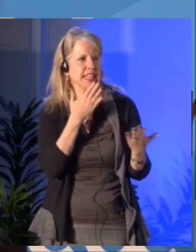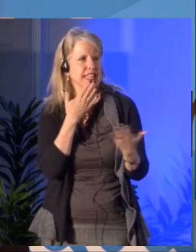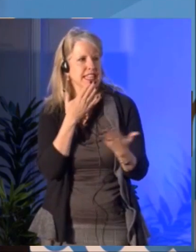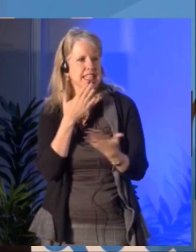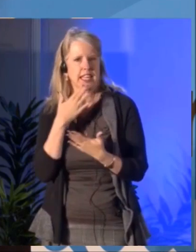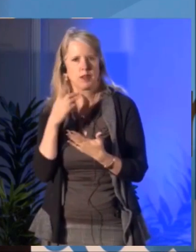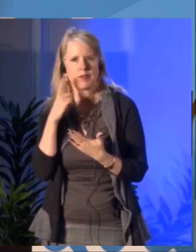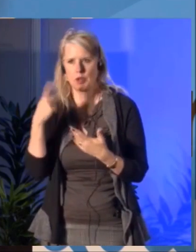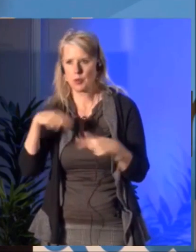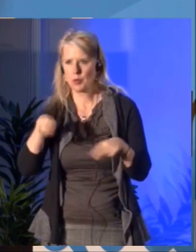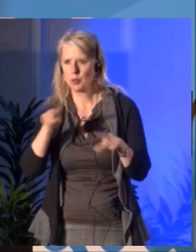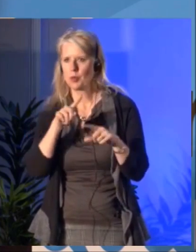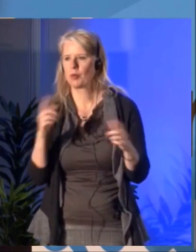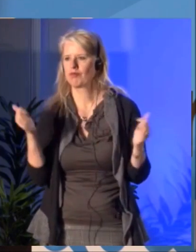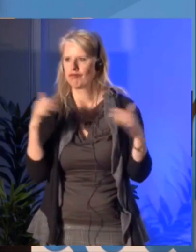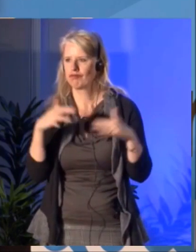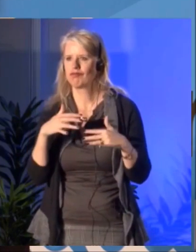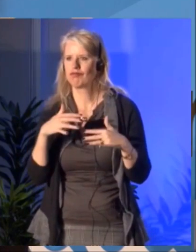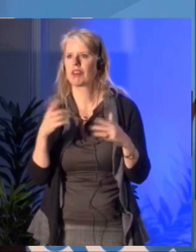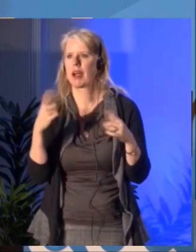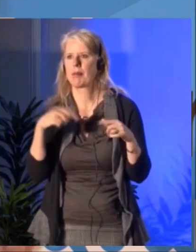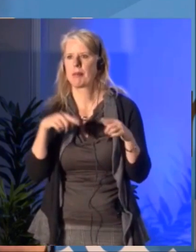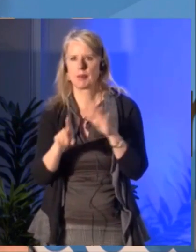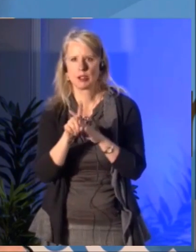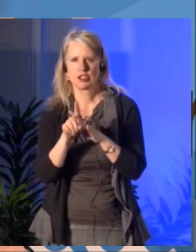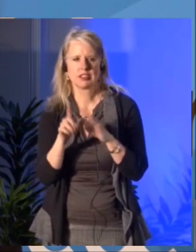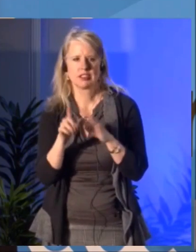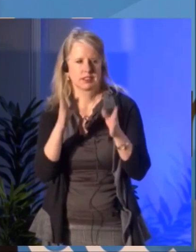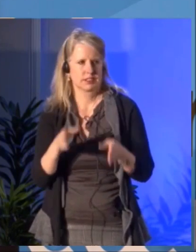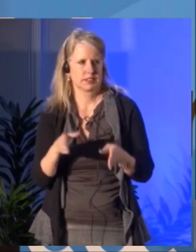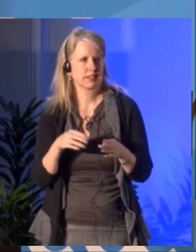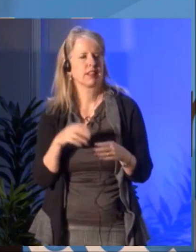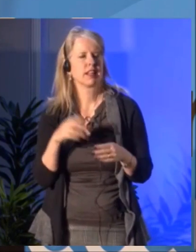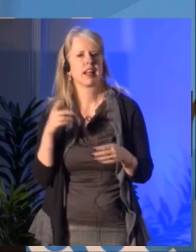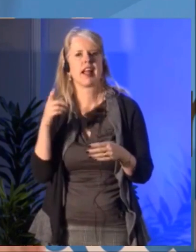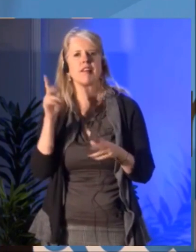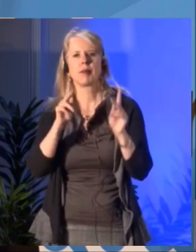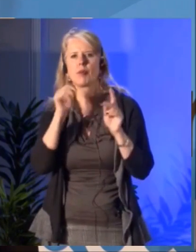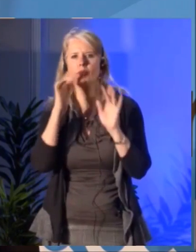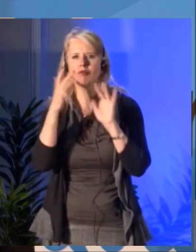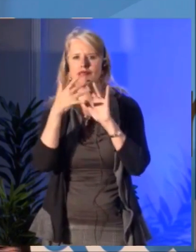[ French Language Being Spoken ] Now if there are any questions that we have no time